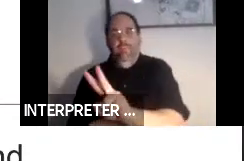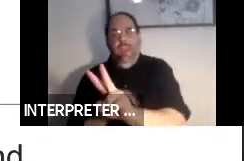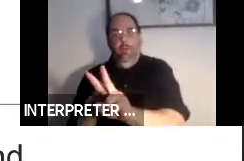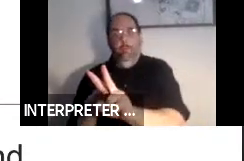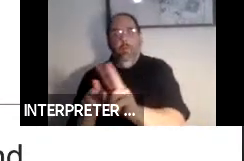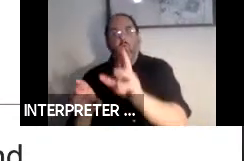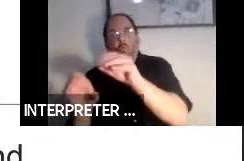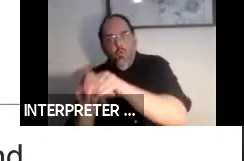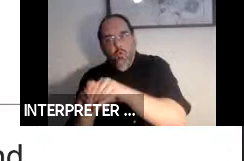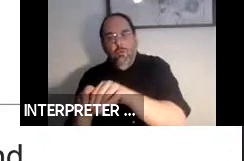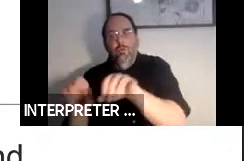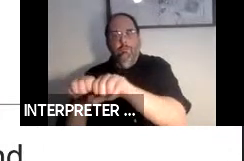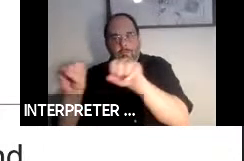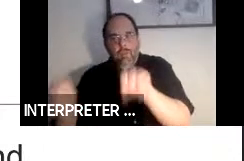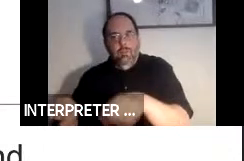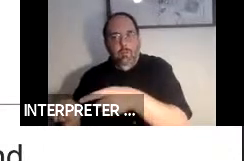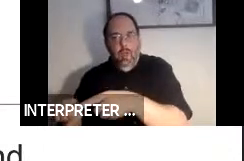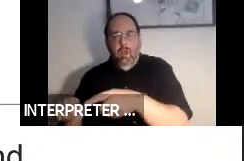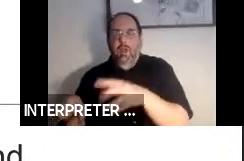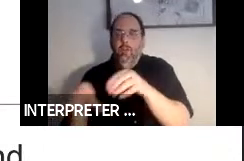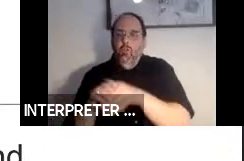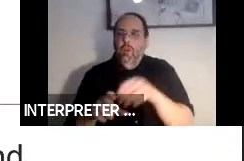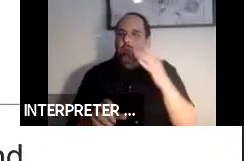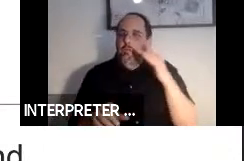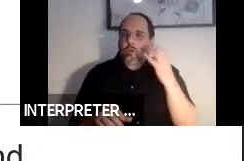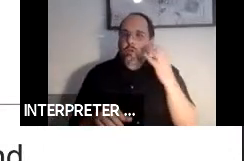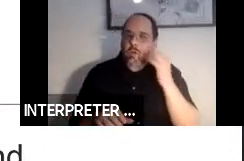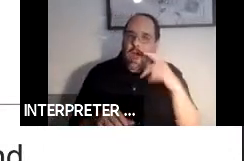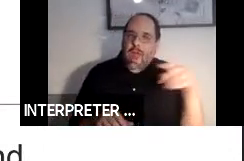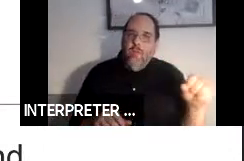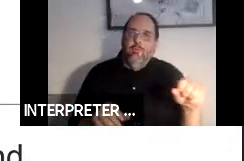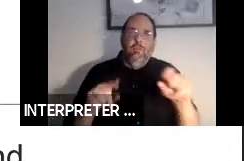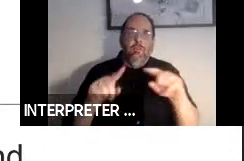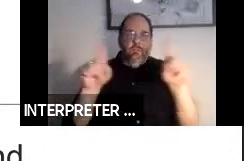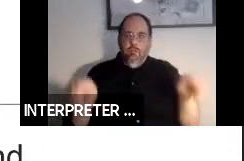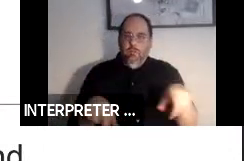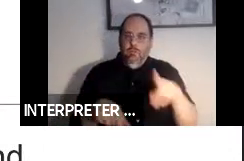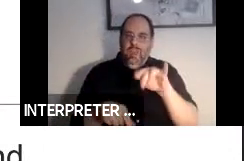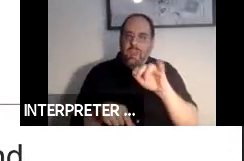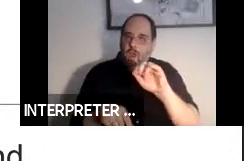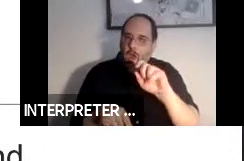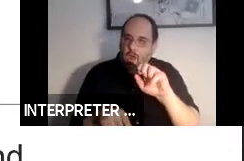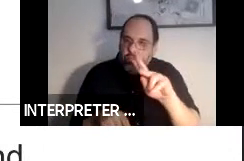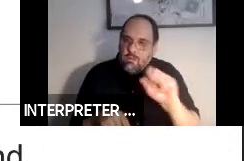This means smartphone apps, this means kiosks at stations, this means the touch screens and